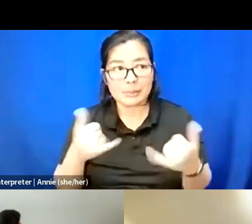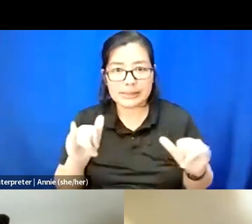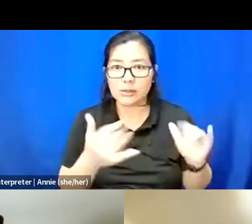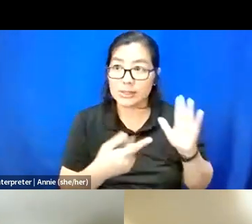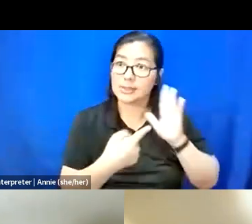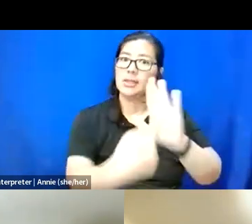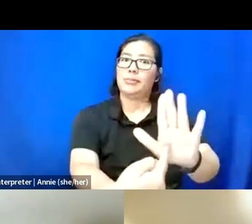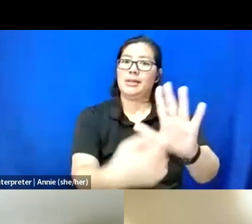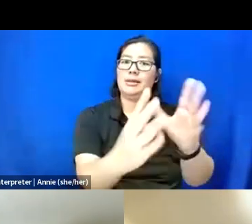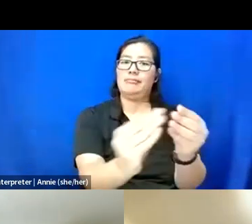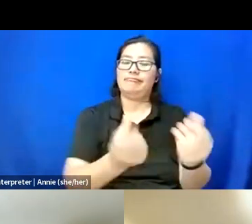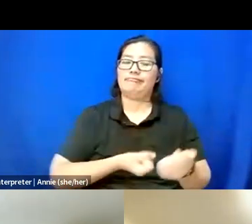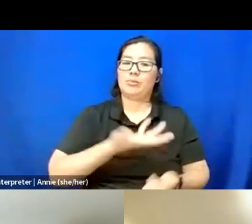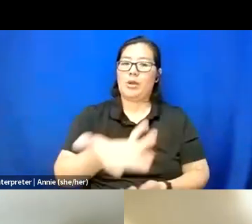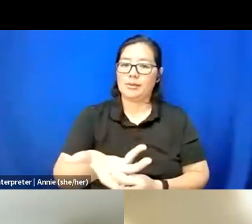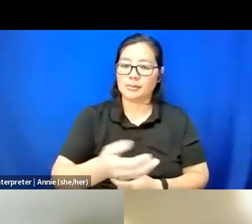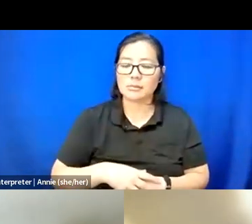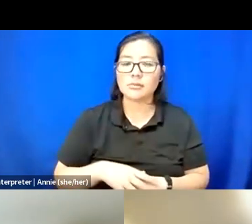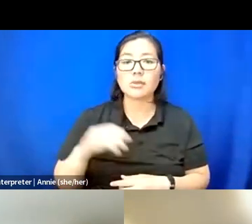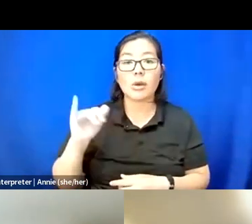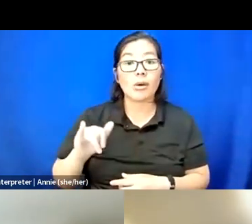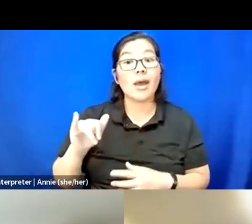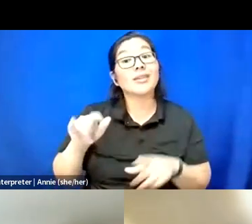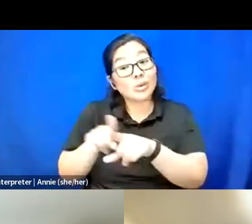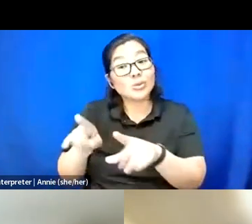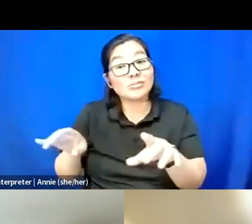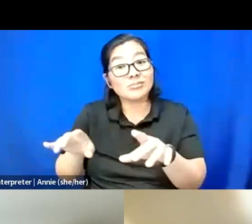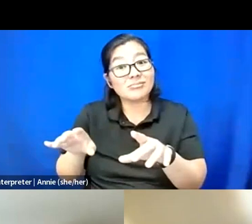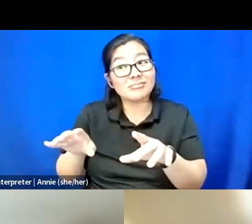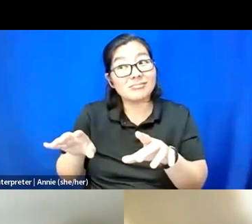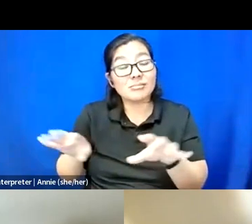But also, we have ancestors to help us guide this work